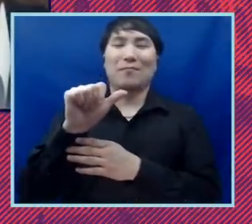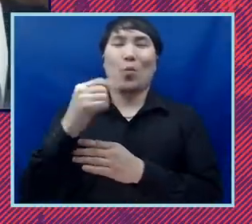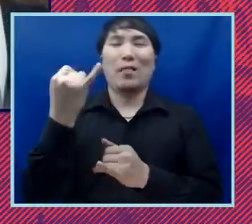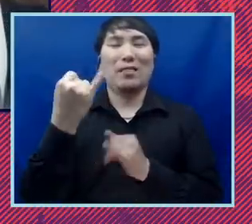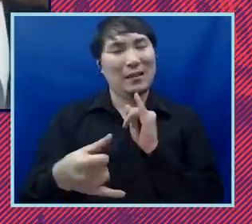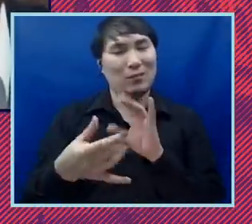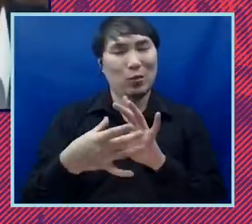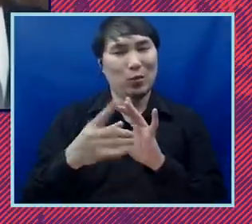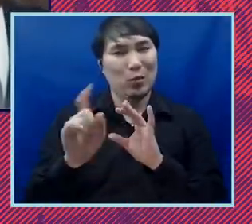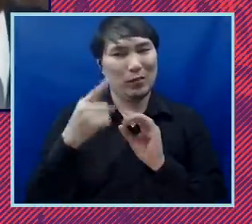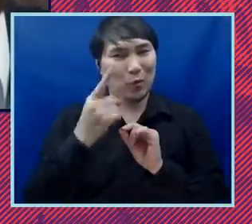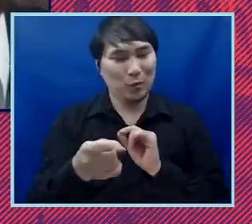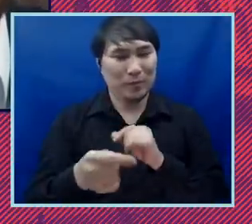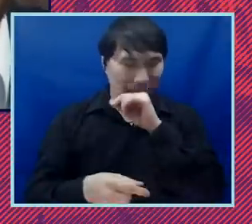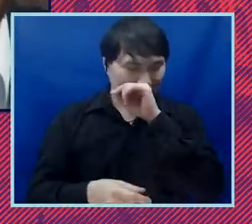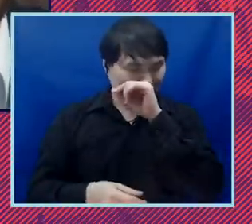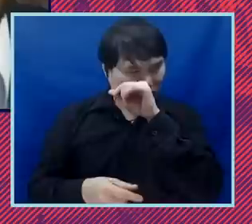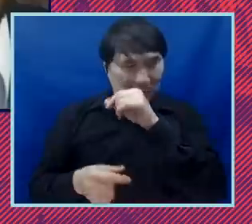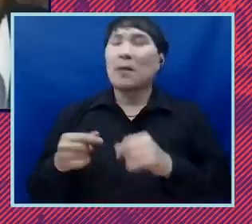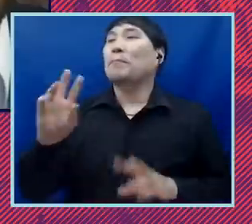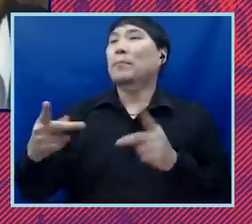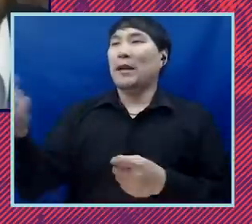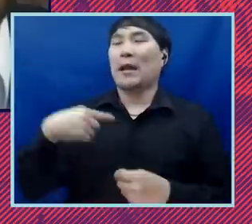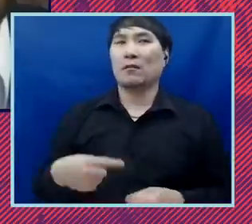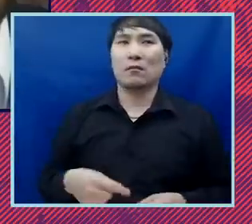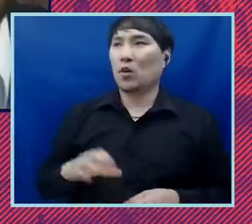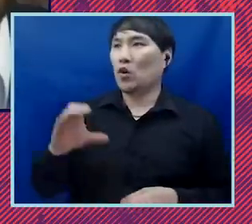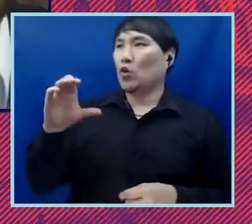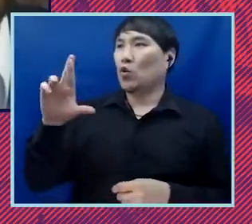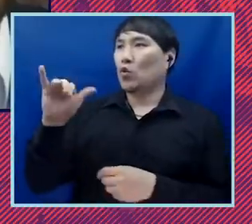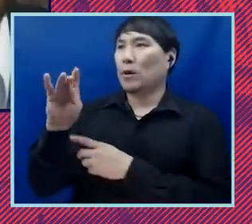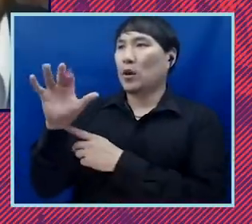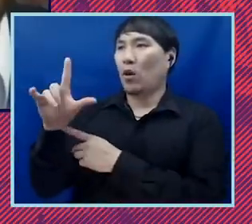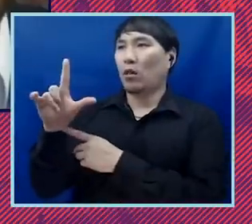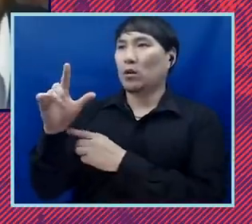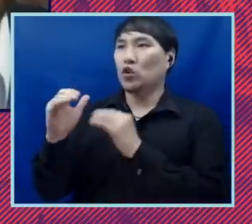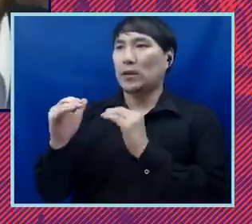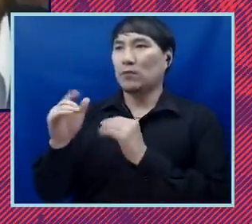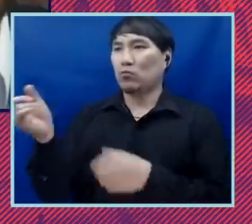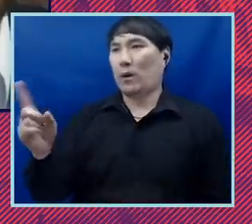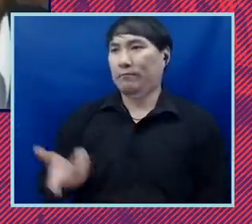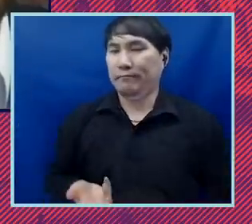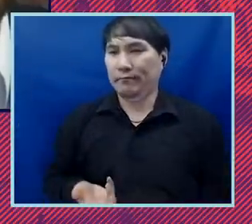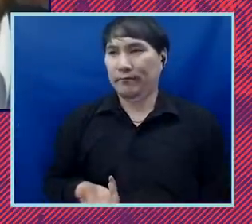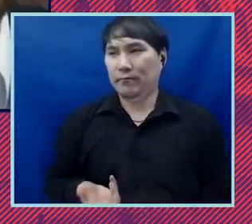you so i've been getting a lot of pushback about where is criminal justice and i purposely have